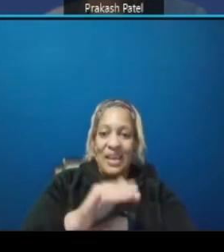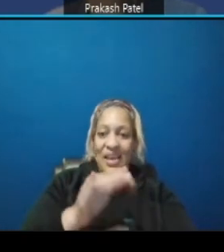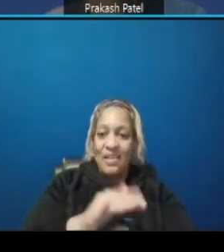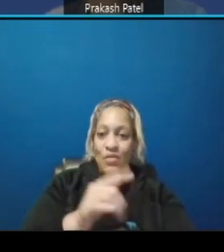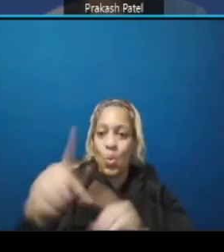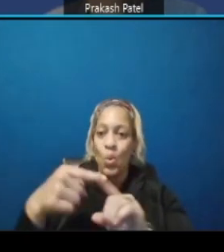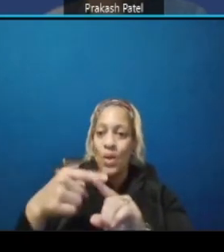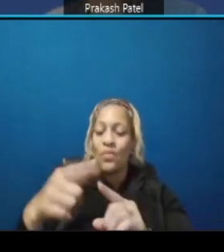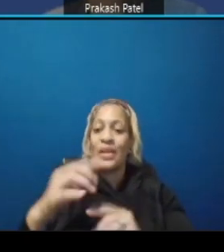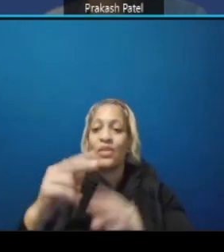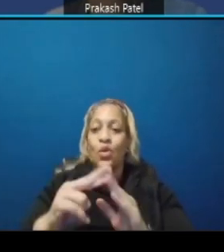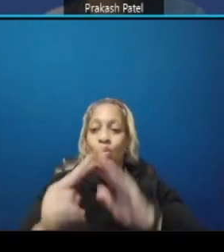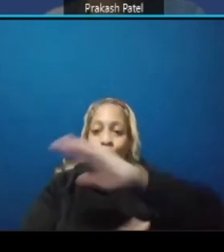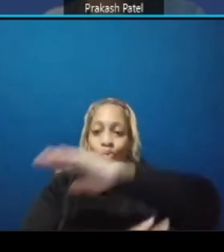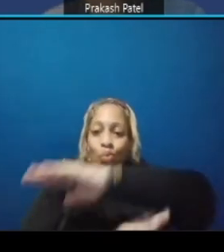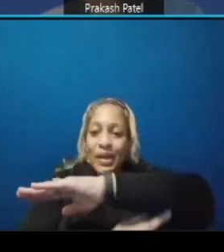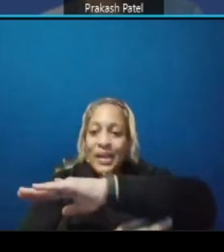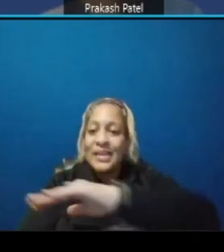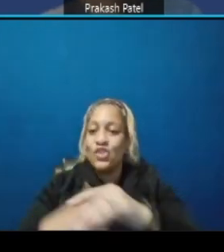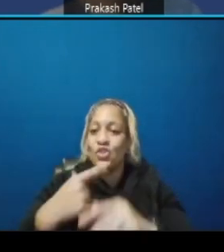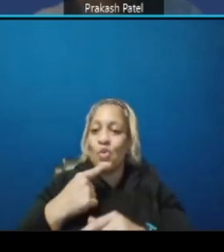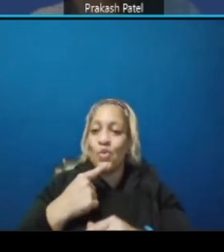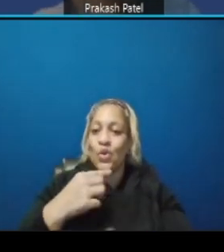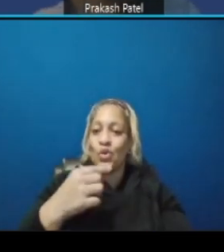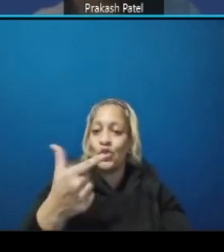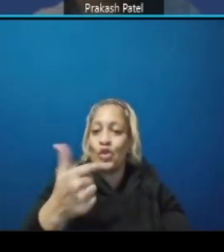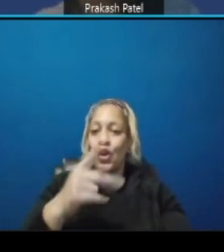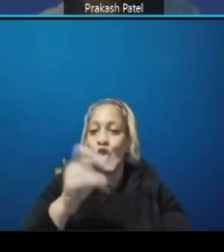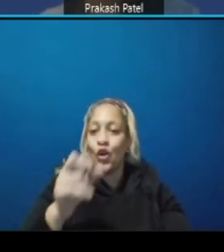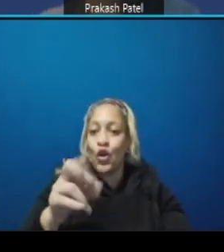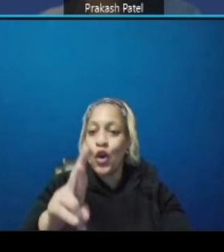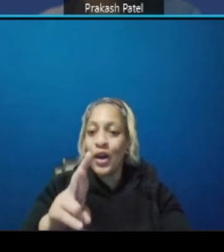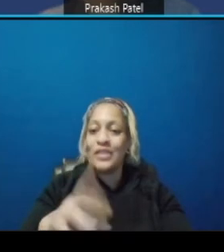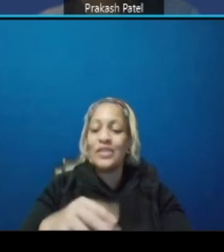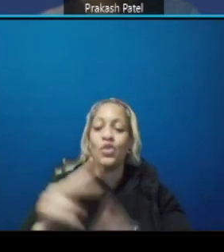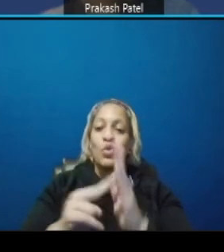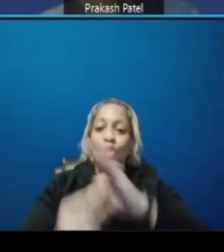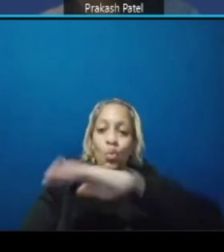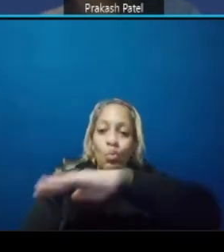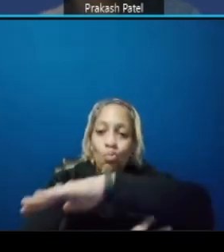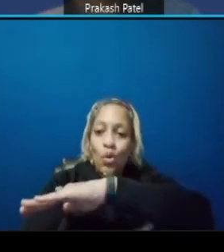beams and girders and all those things and bridge demo as well as bridge replacement